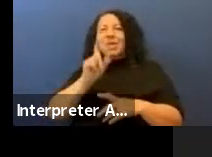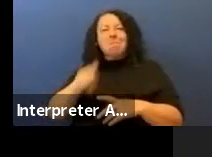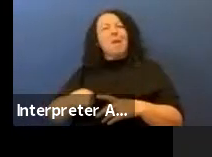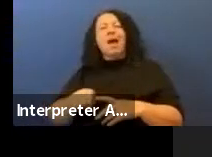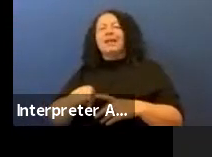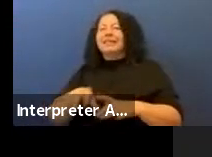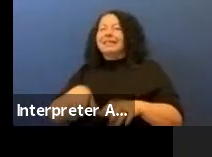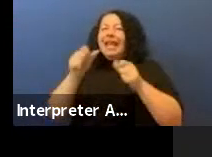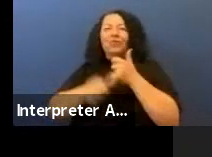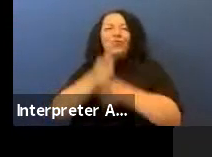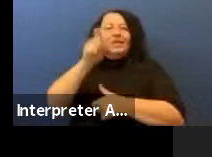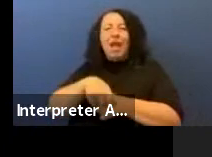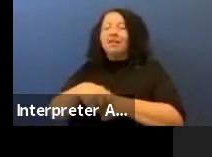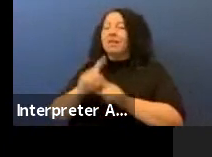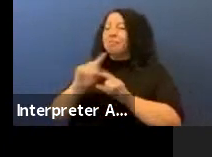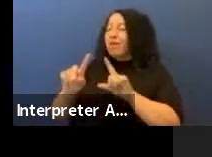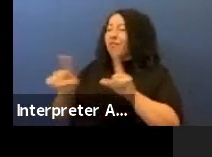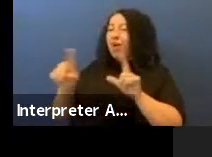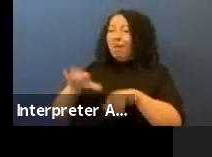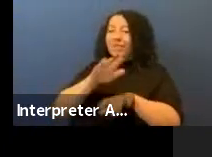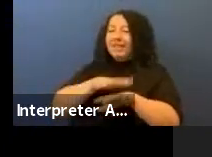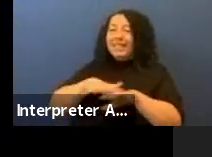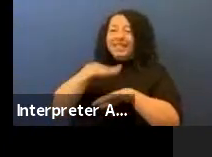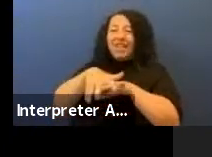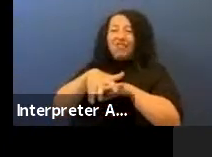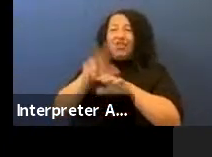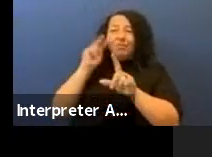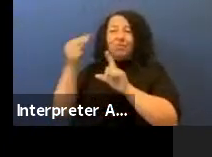a critique of your artwork would be "it needs to be more centered, you need to be